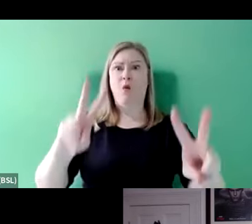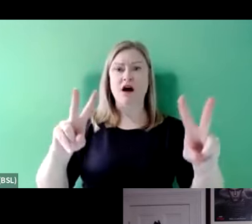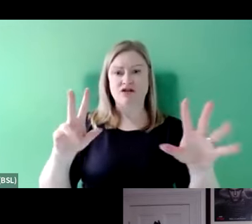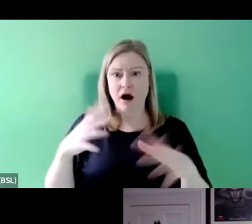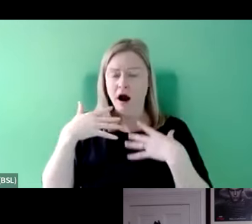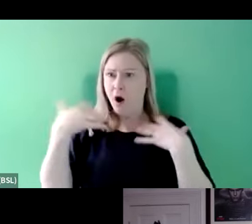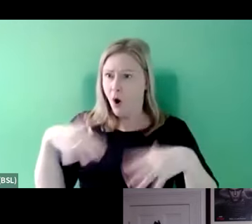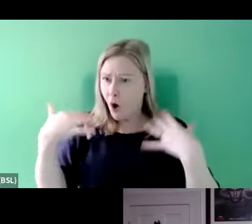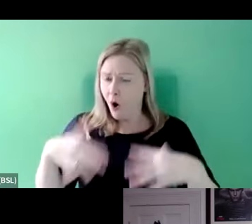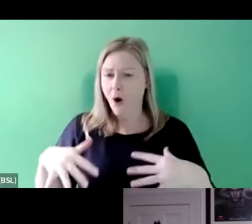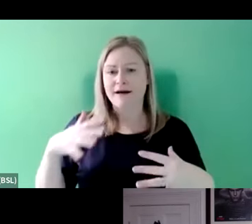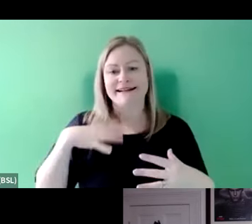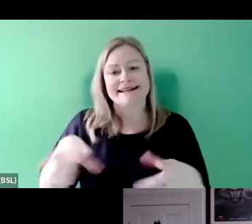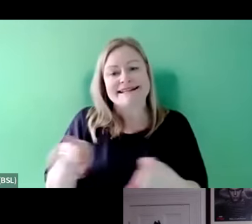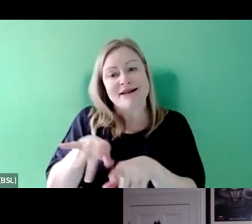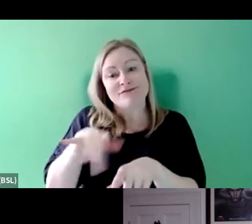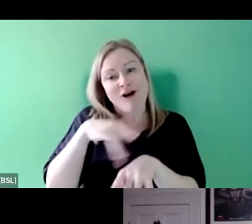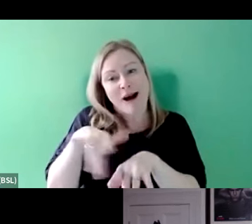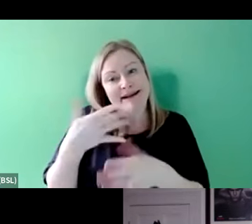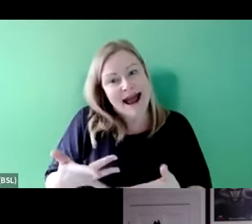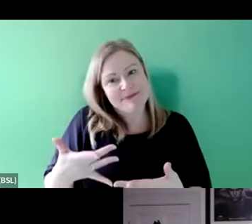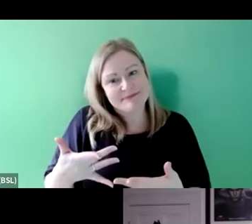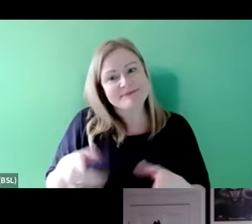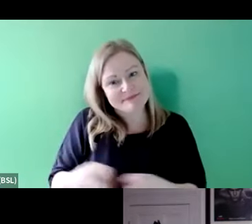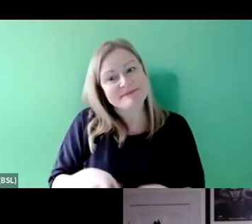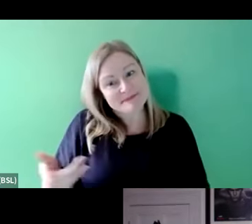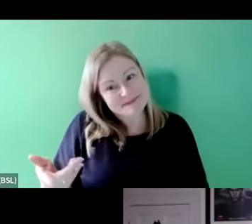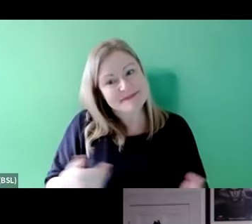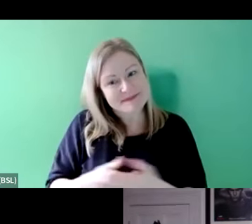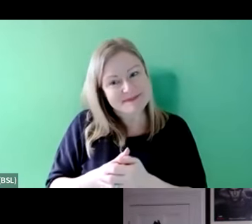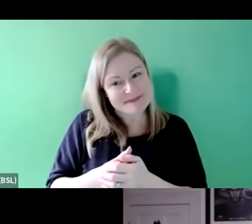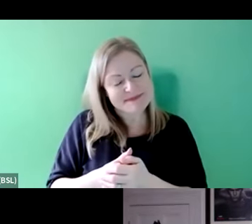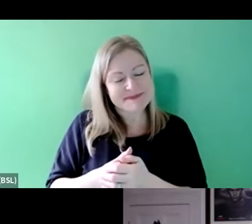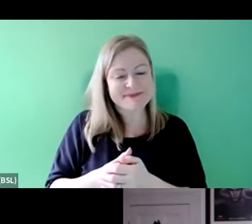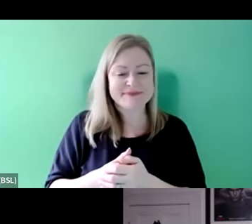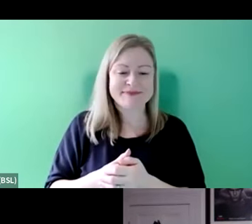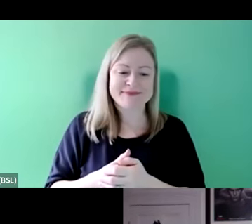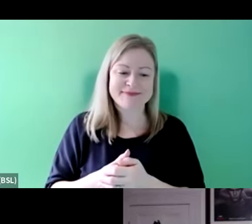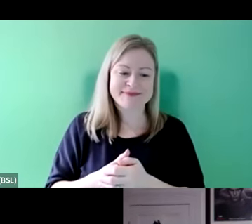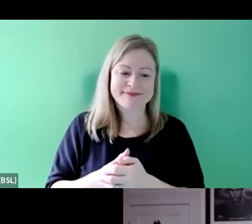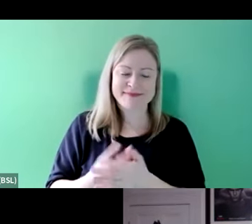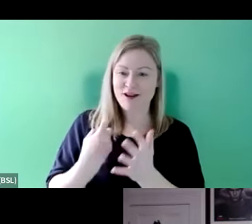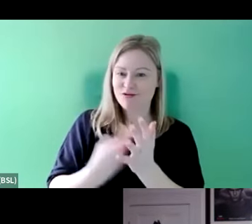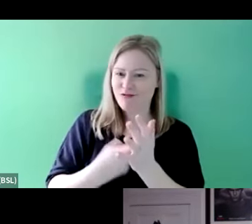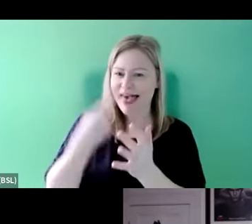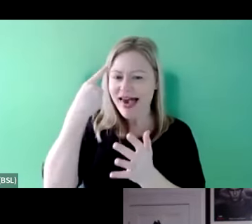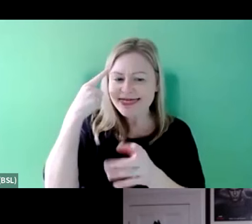We just need to do the same in drama now. It's worth saying that putting more disabled